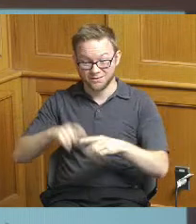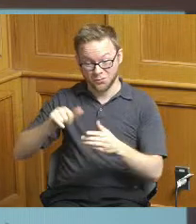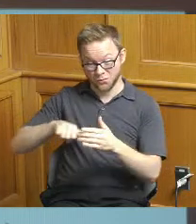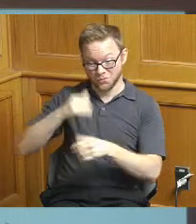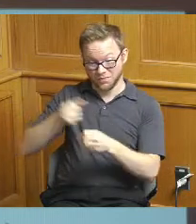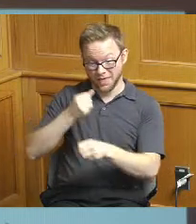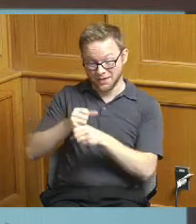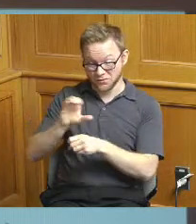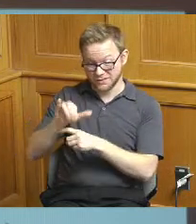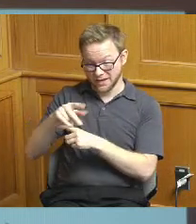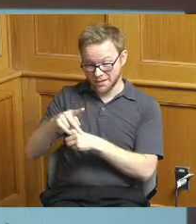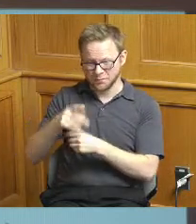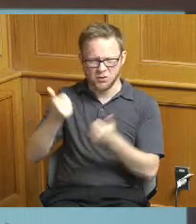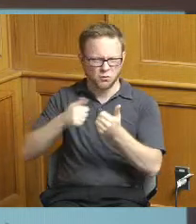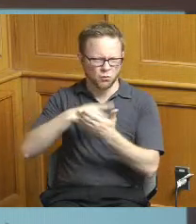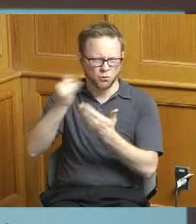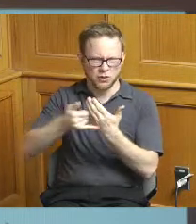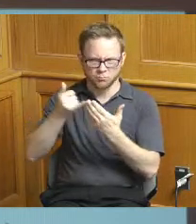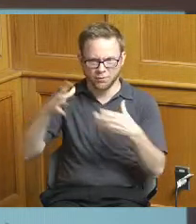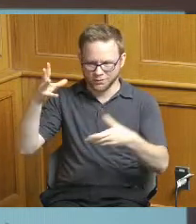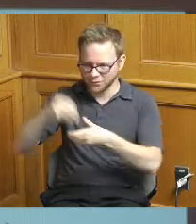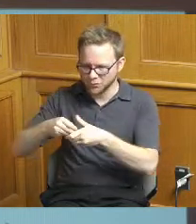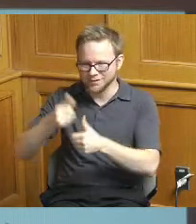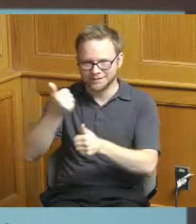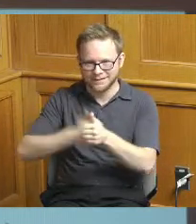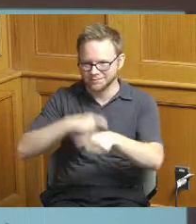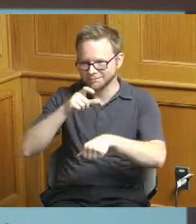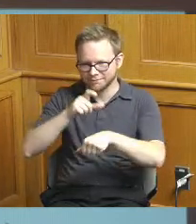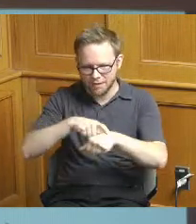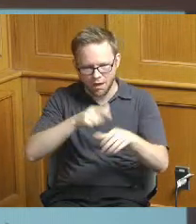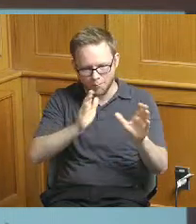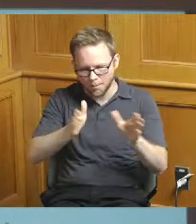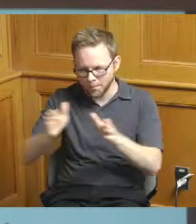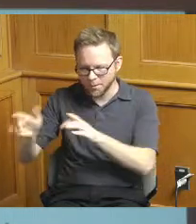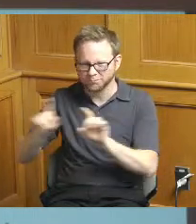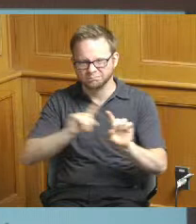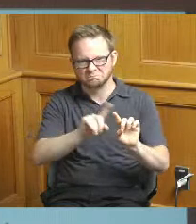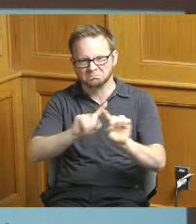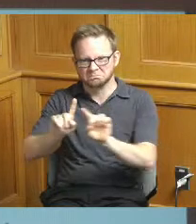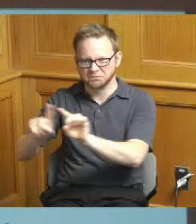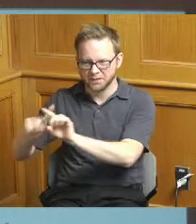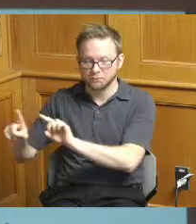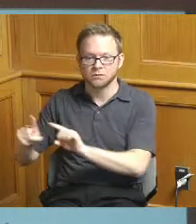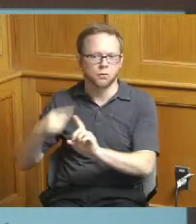but generally speaking and these are numbers that we've reported again in those monthly reports but